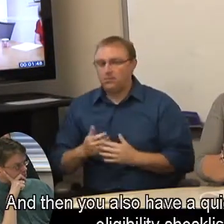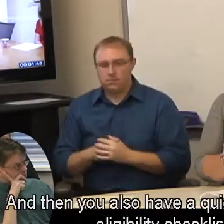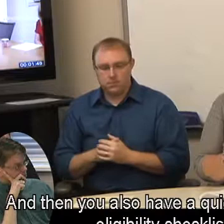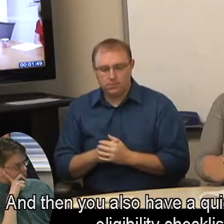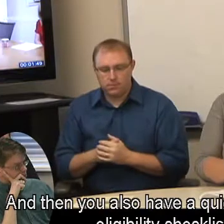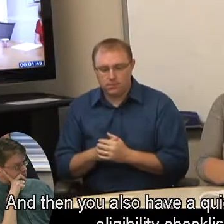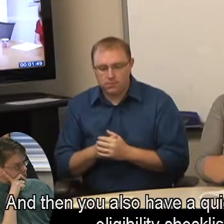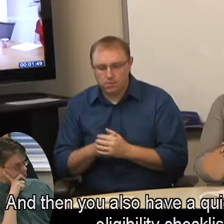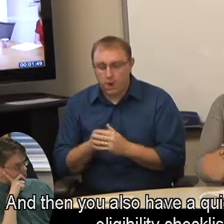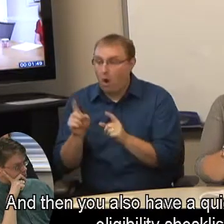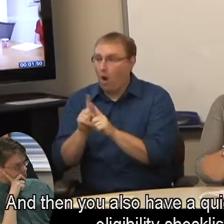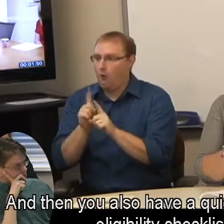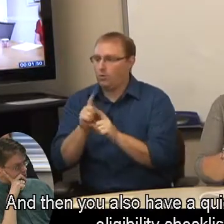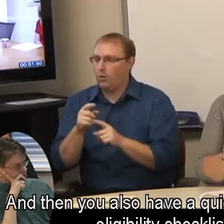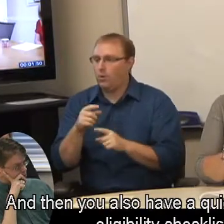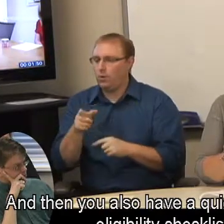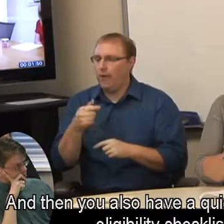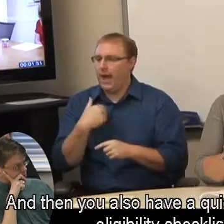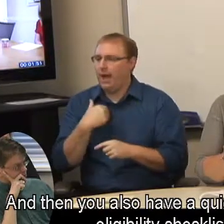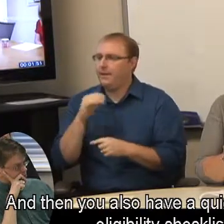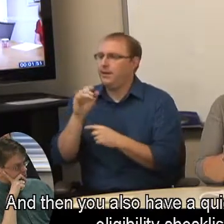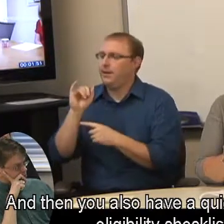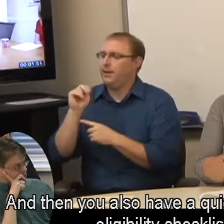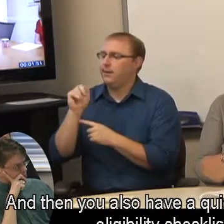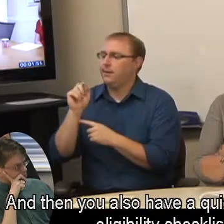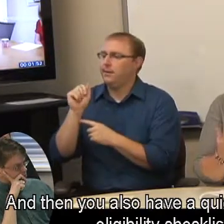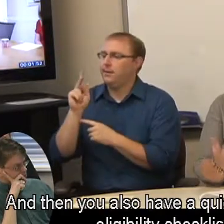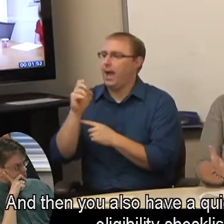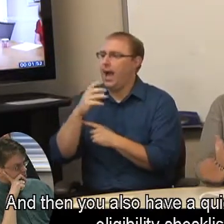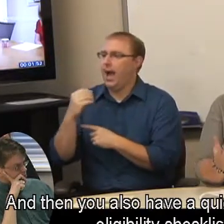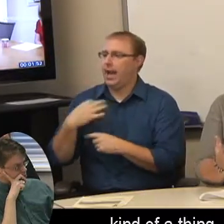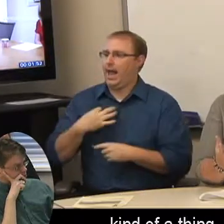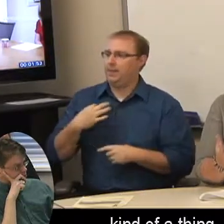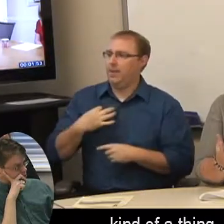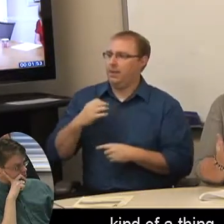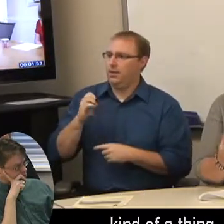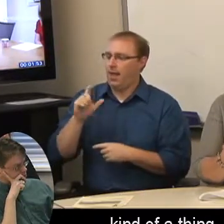And then you also have a quick intake and eligibility checklist kind of a thing,